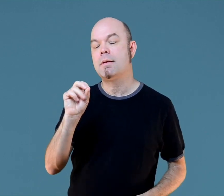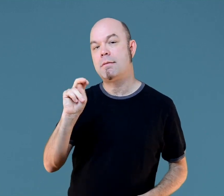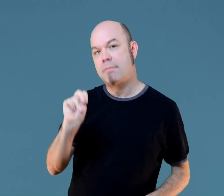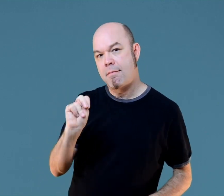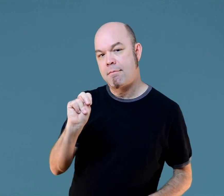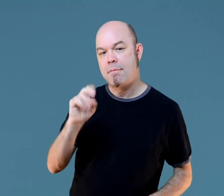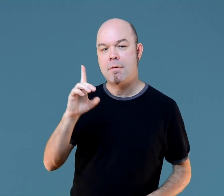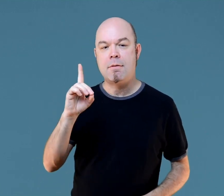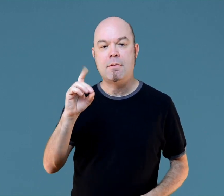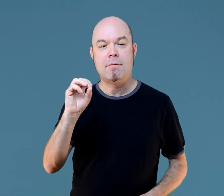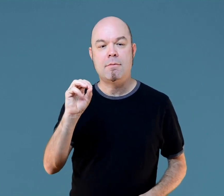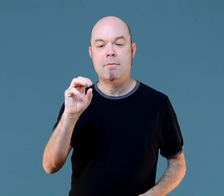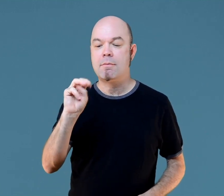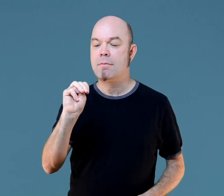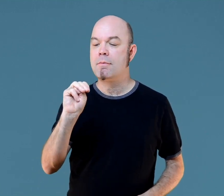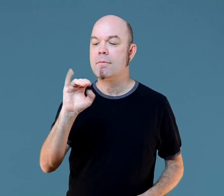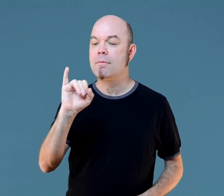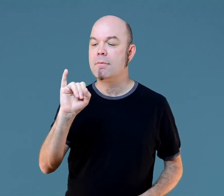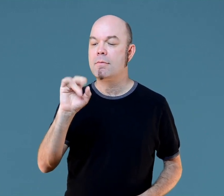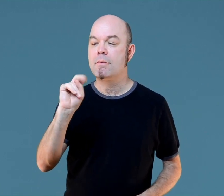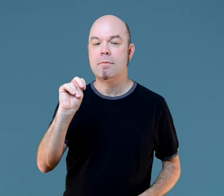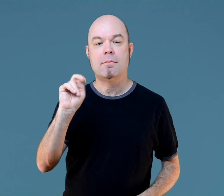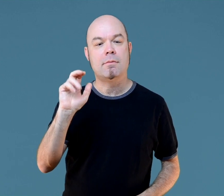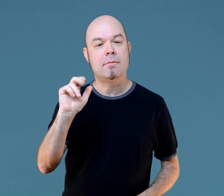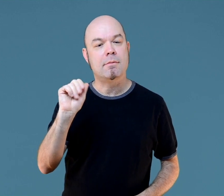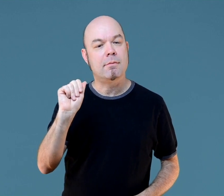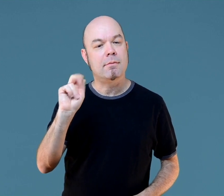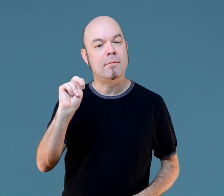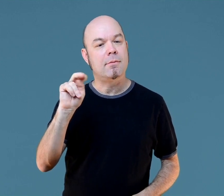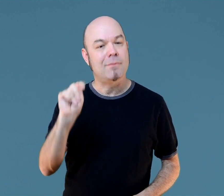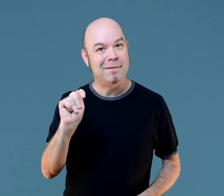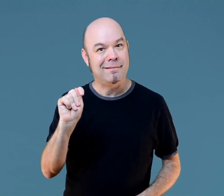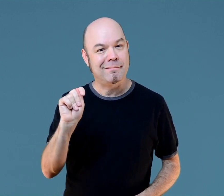the use of the non-dominant hand